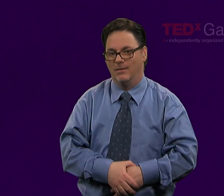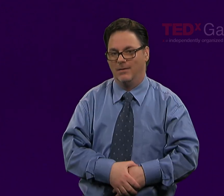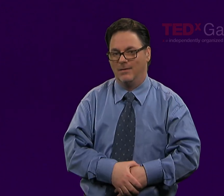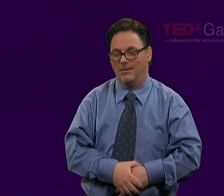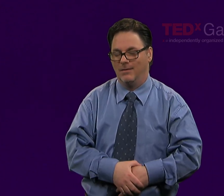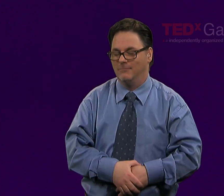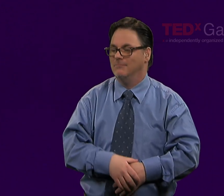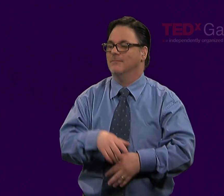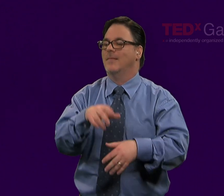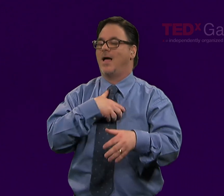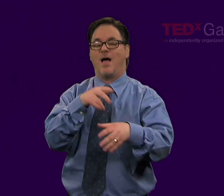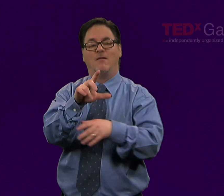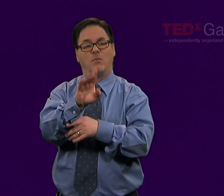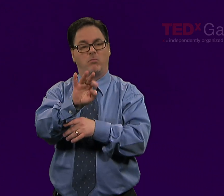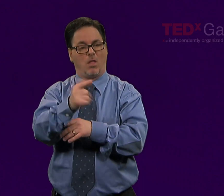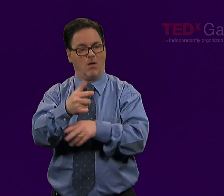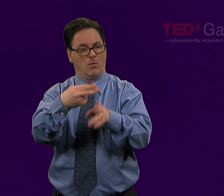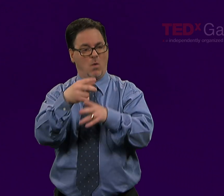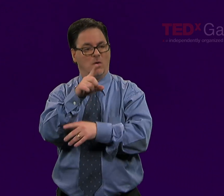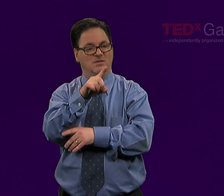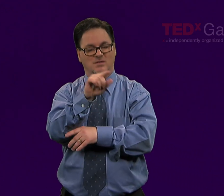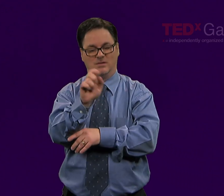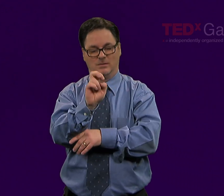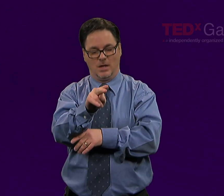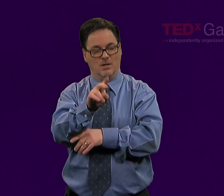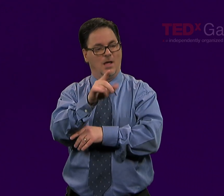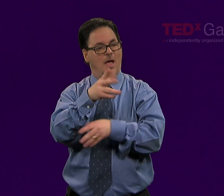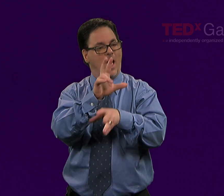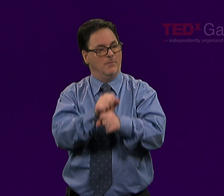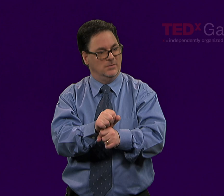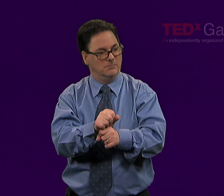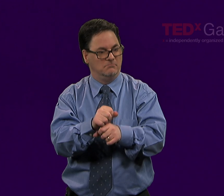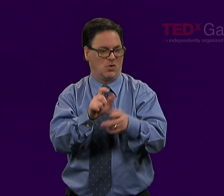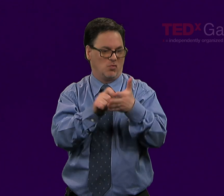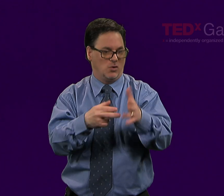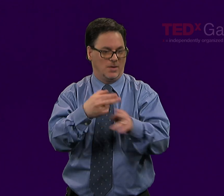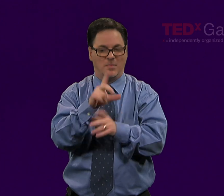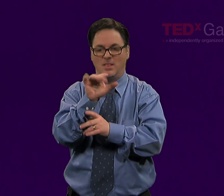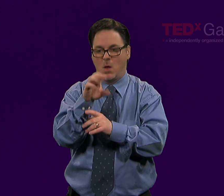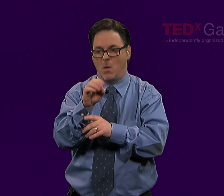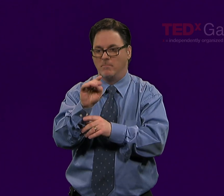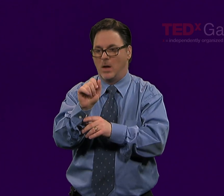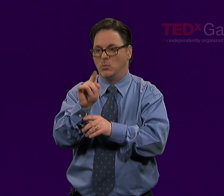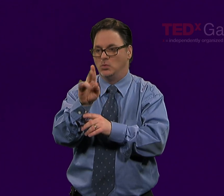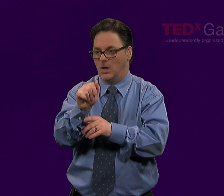In his blog "Zen habits," Leo Babauta speaks to the problem